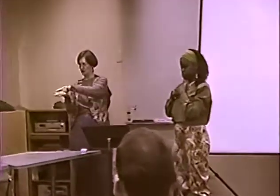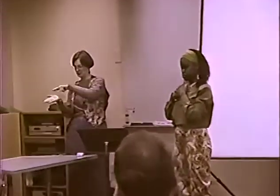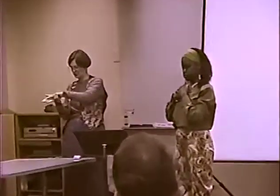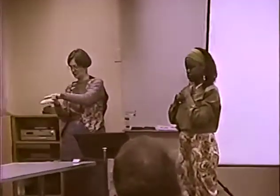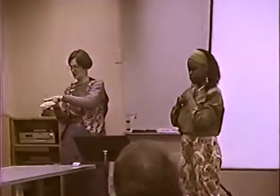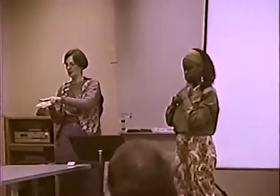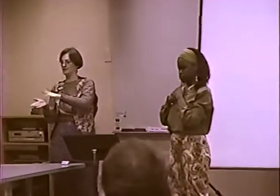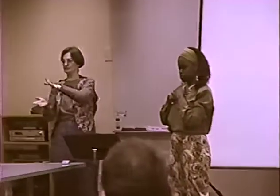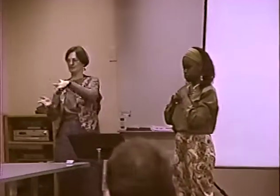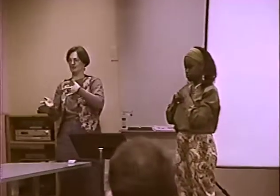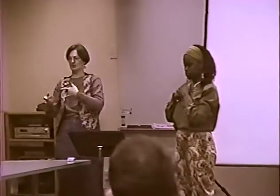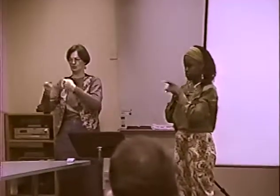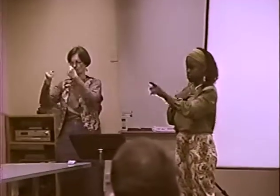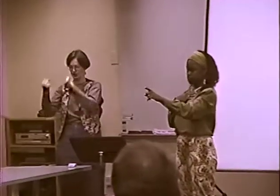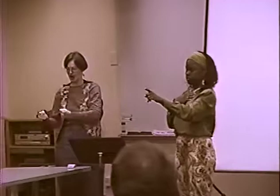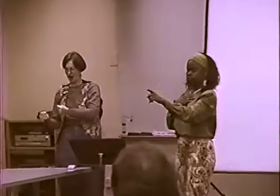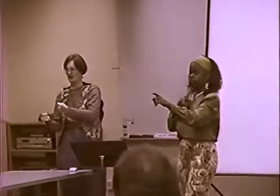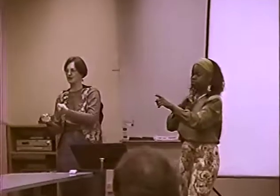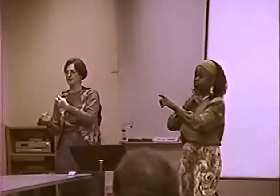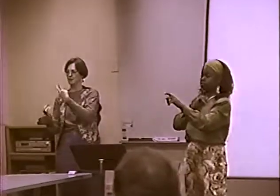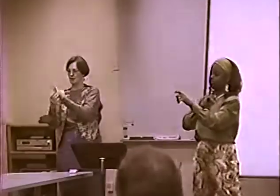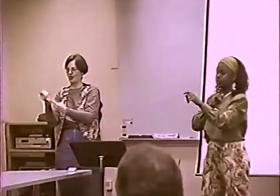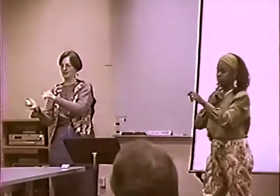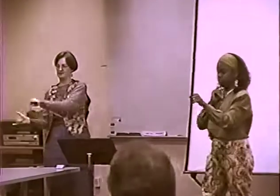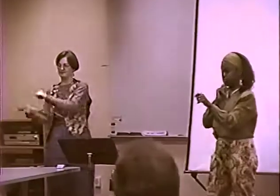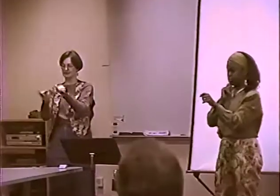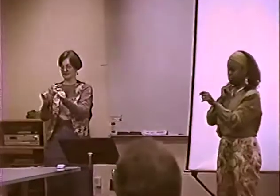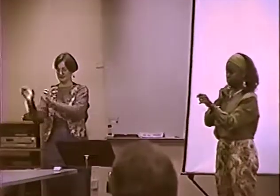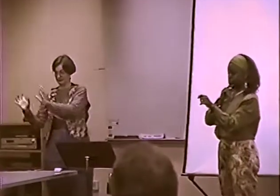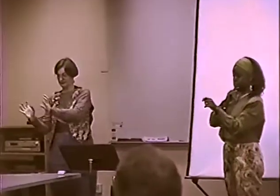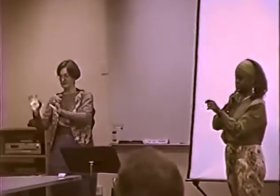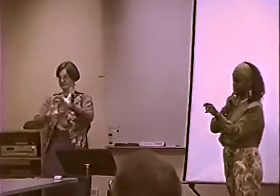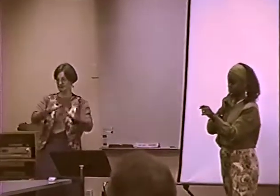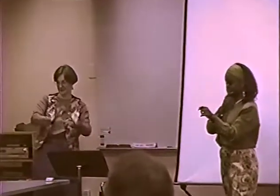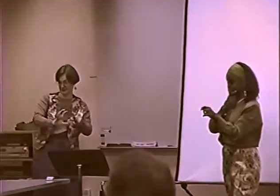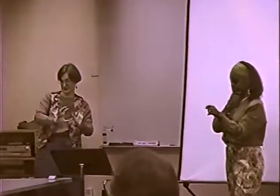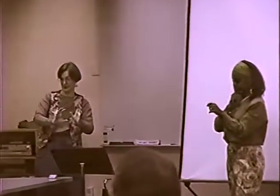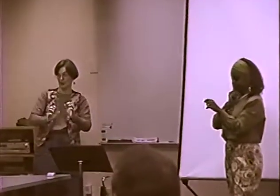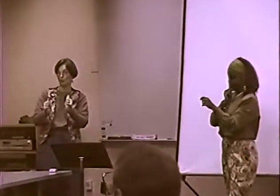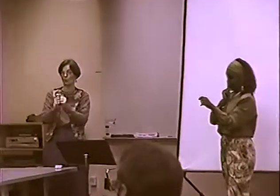...SHOULD LET BLACK PEOPLE THEMSELVES DO THE RESEARCH. I THINK THEY HAVE A STRONGER UNDERSTANDING.